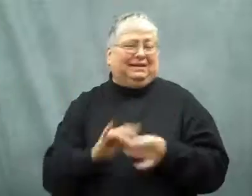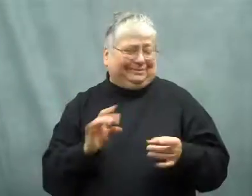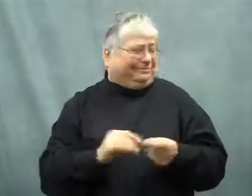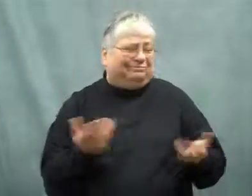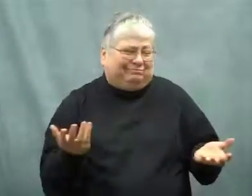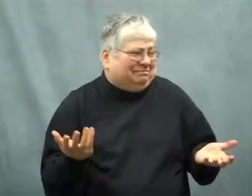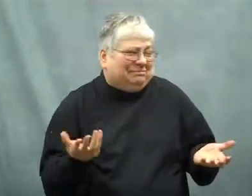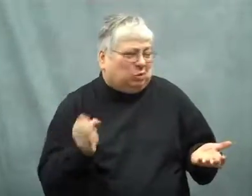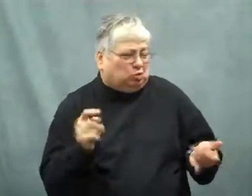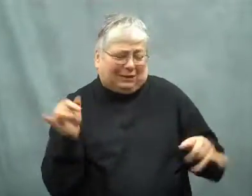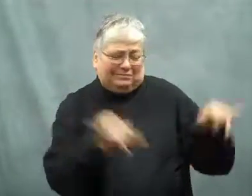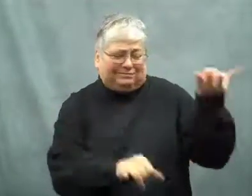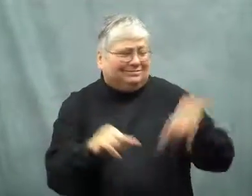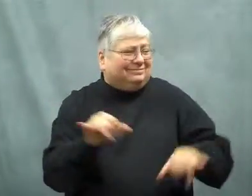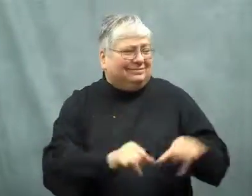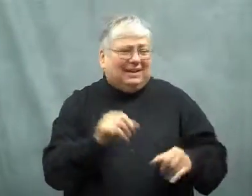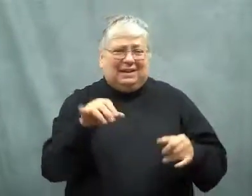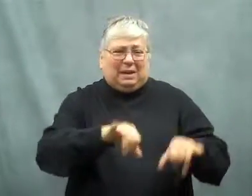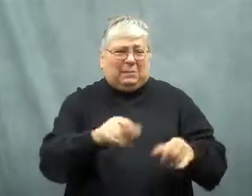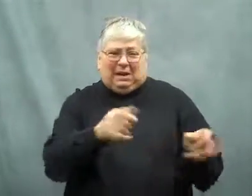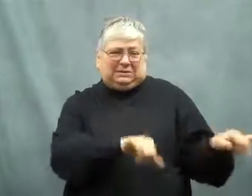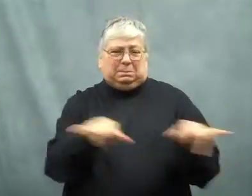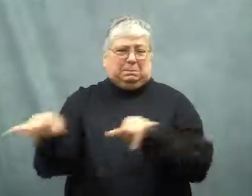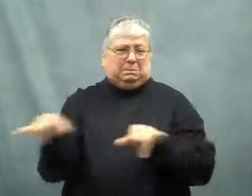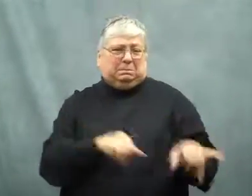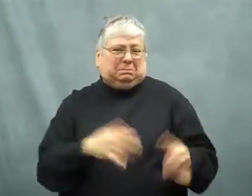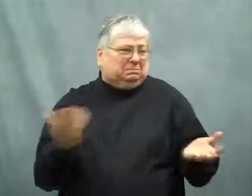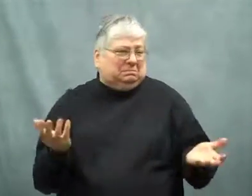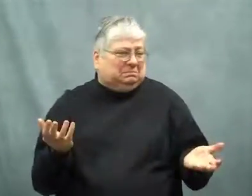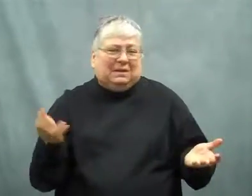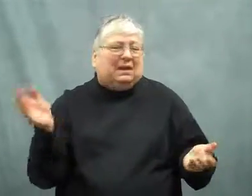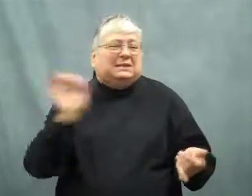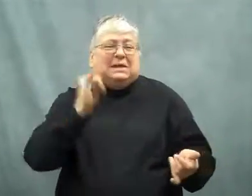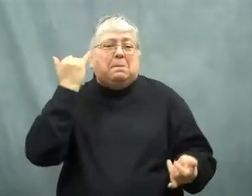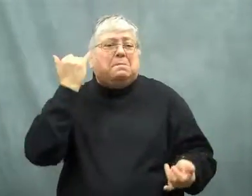said it's just chemicals mixed together to make the same thing.